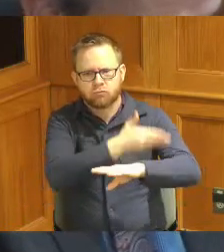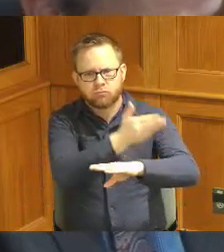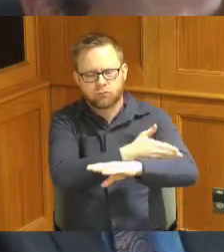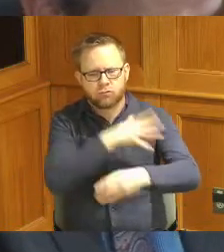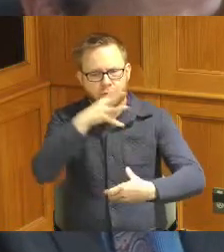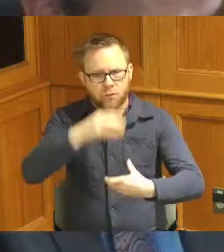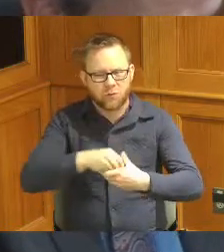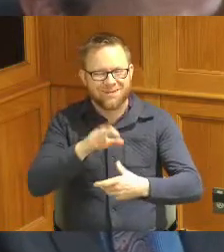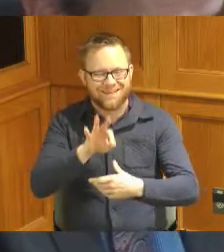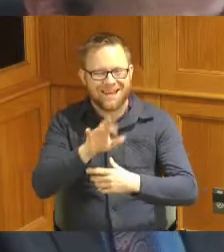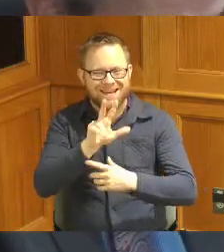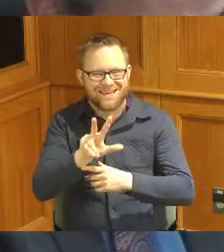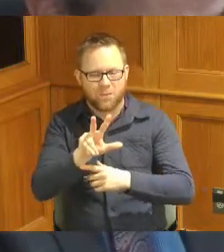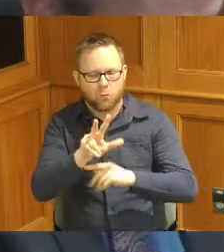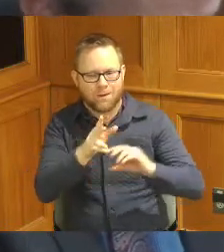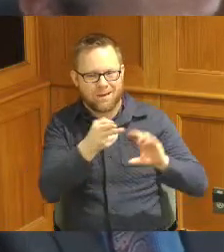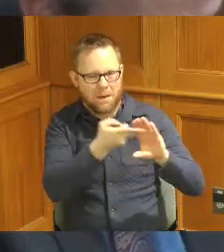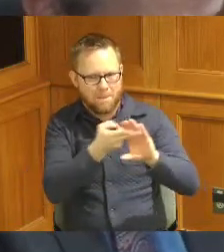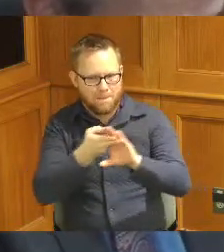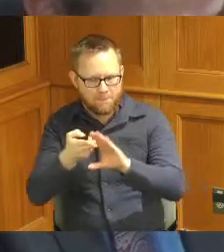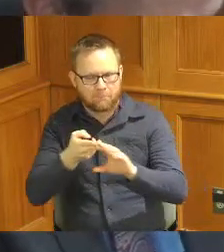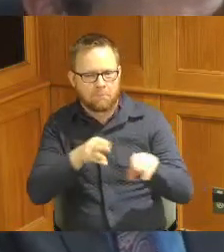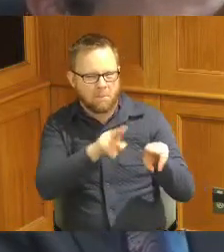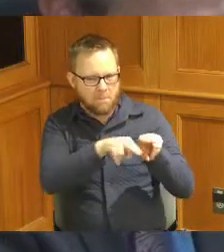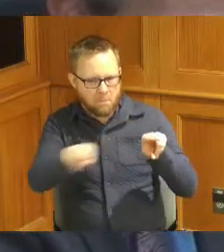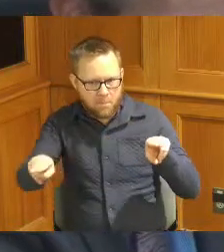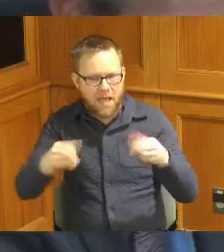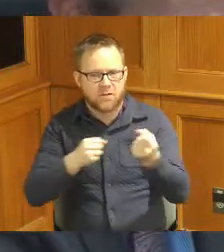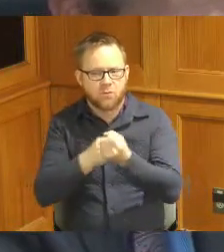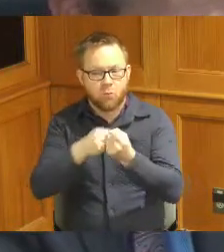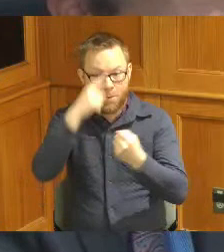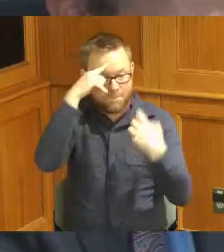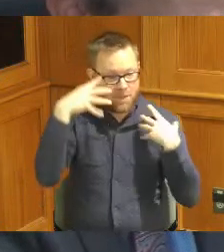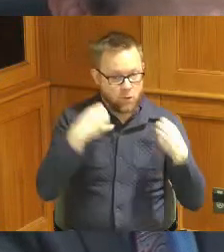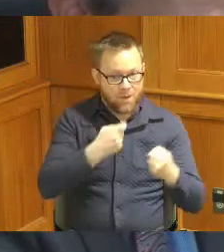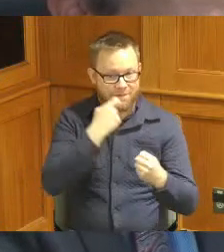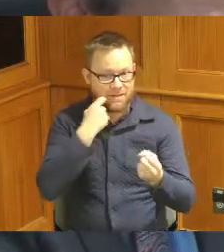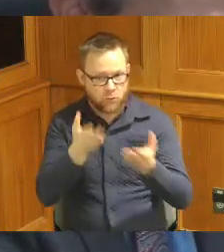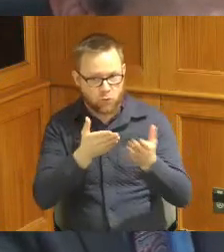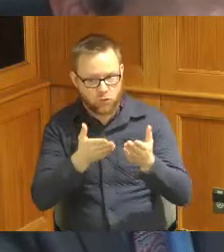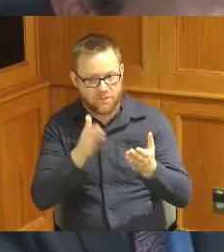for mental health and Addiction Services it's a very forward-thinking approach to incarceration